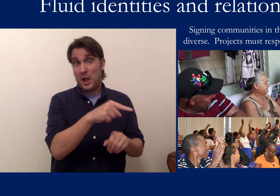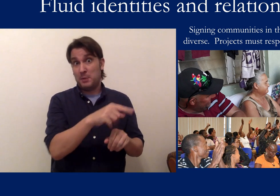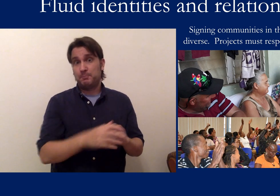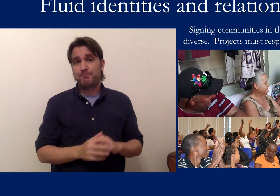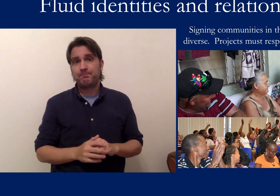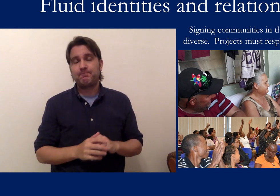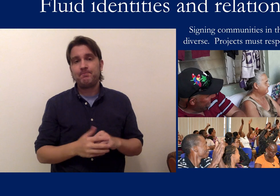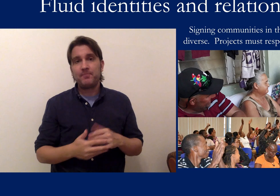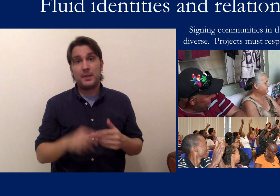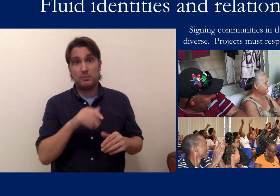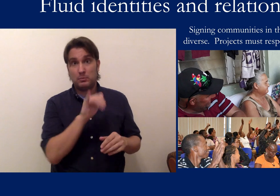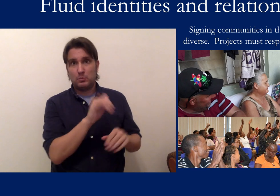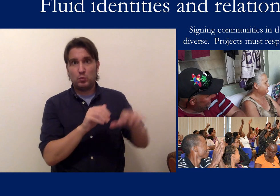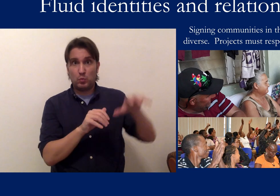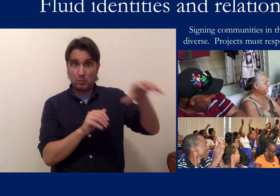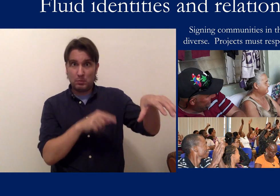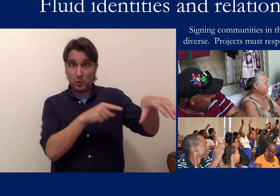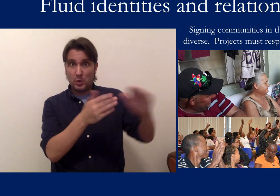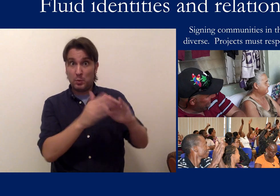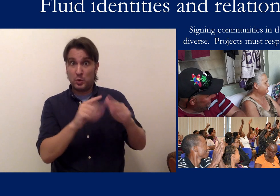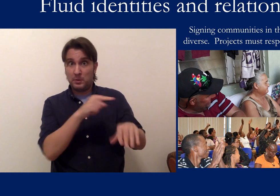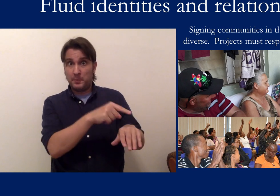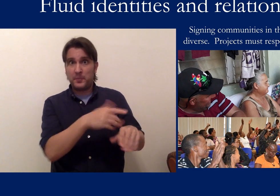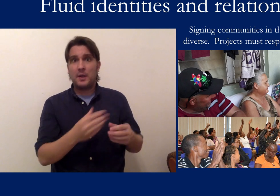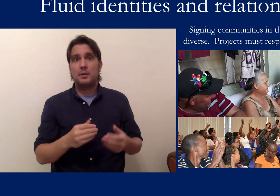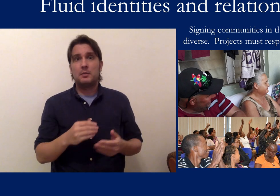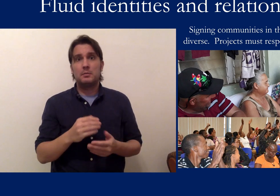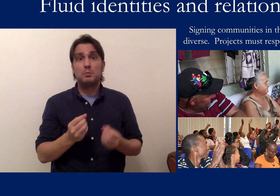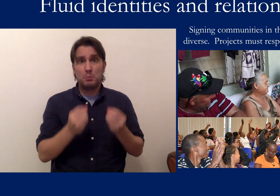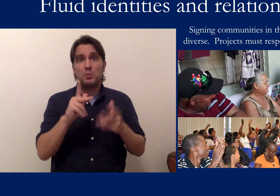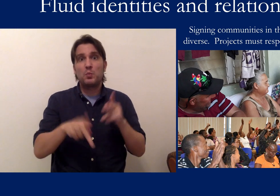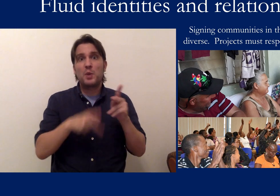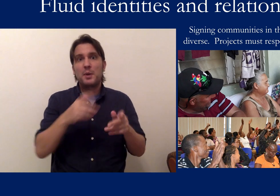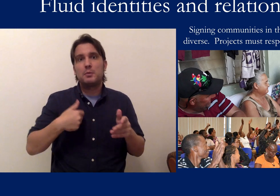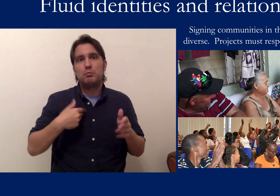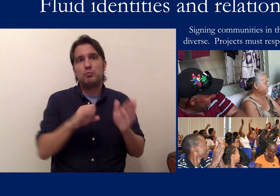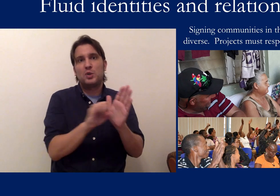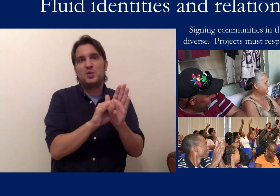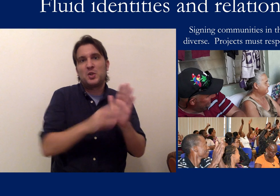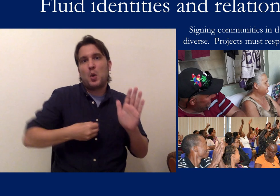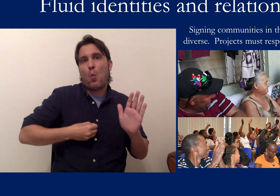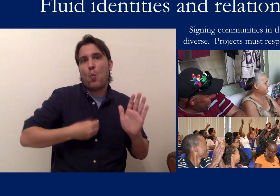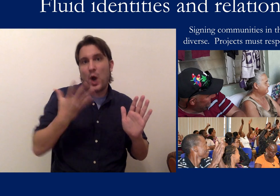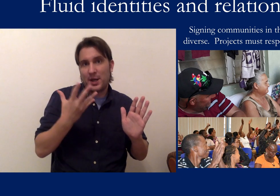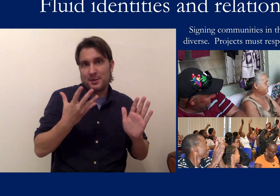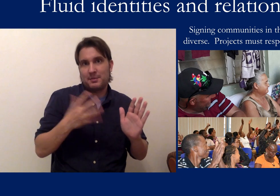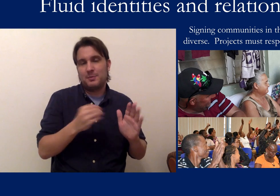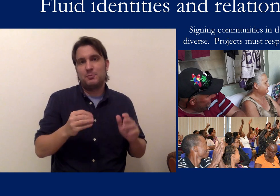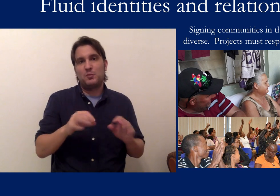in the community there there are many people for whom being white and having English family history